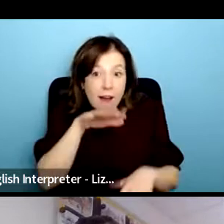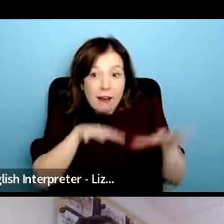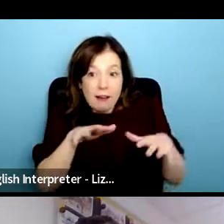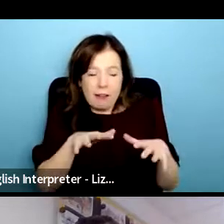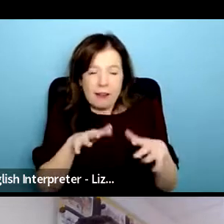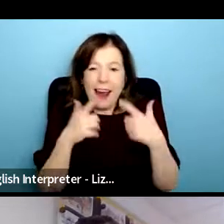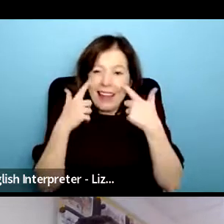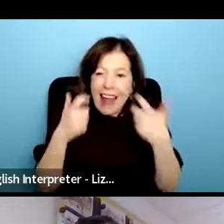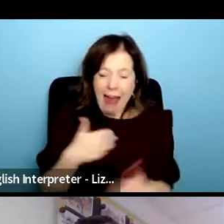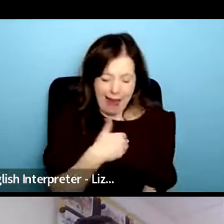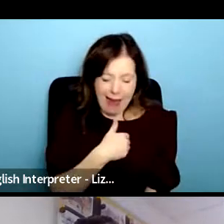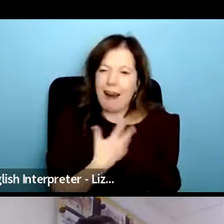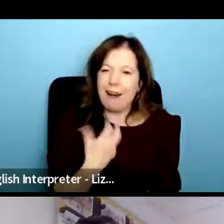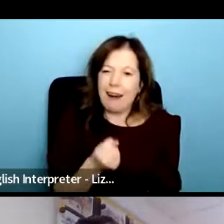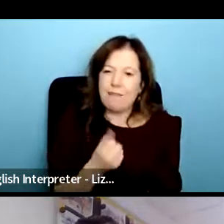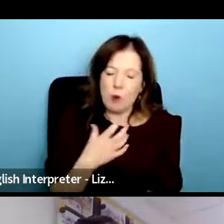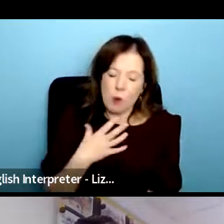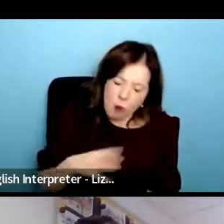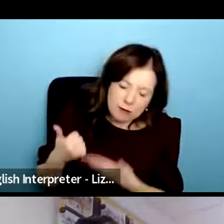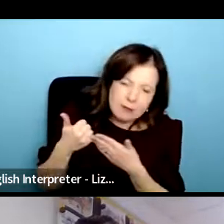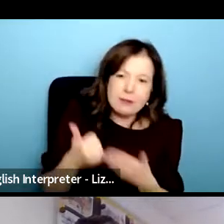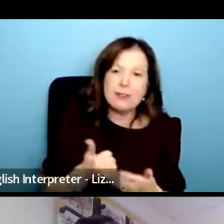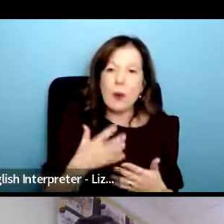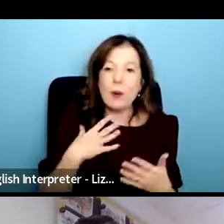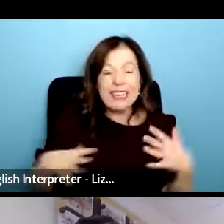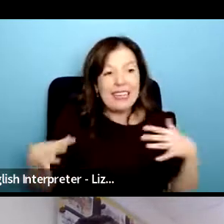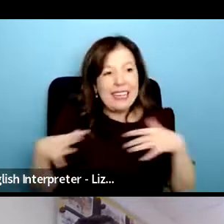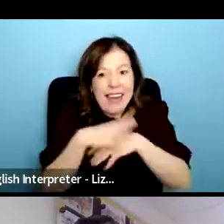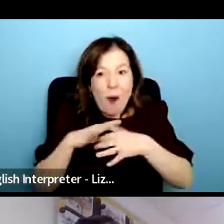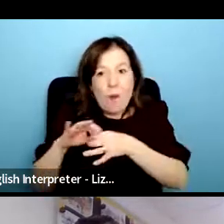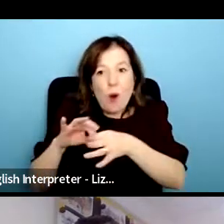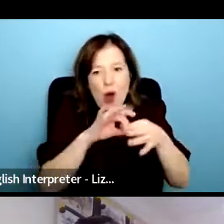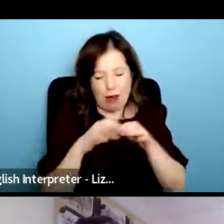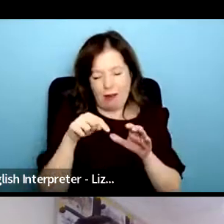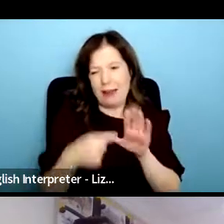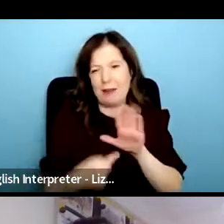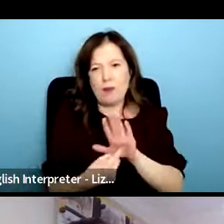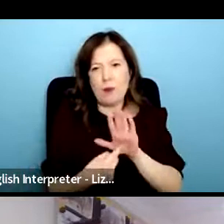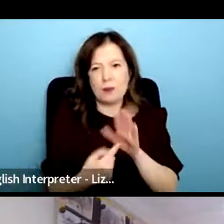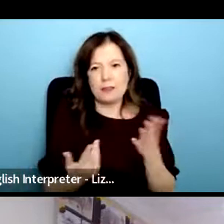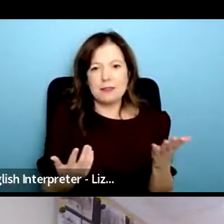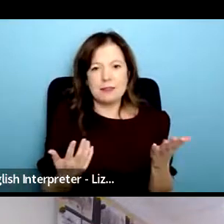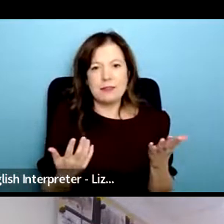do the work and there's that networking and that's also a full-time job going out and meeting these